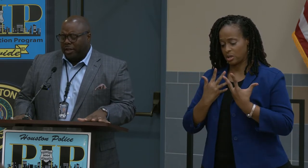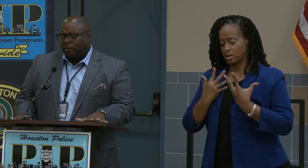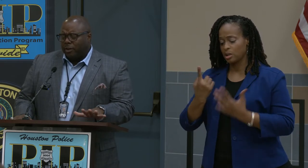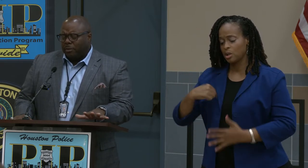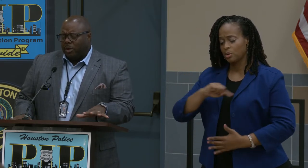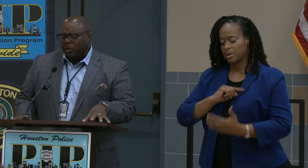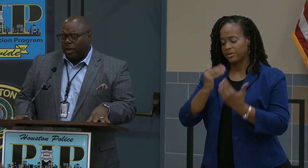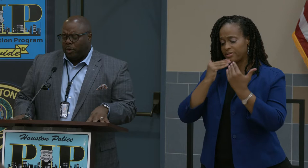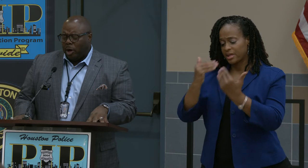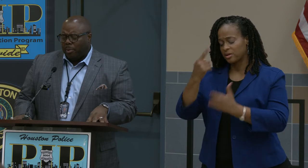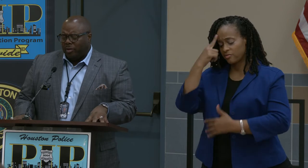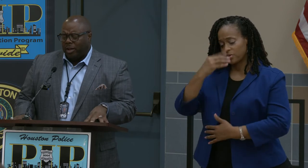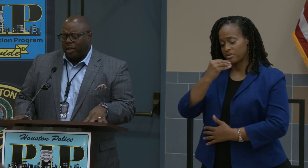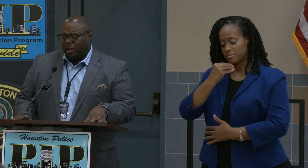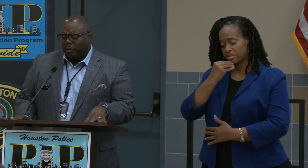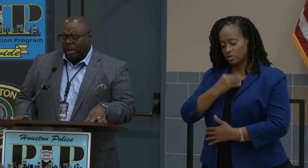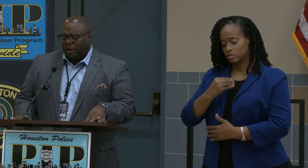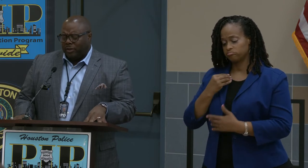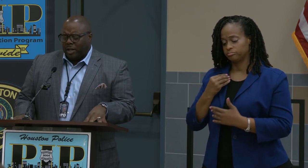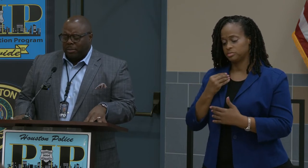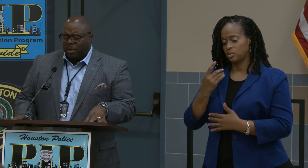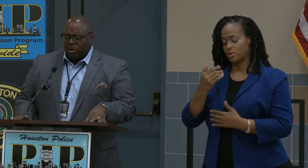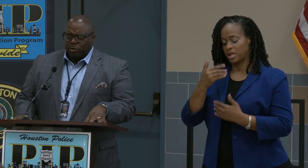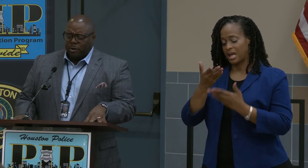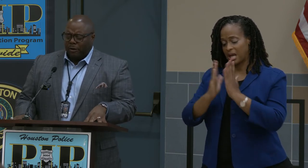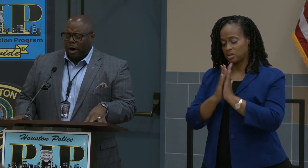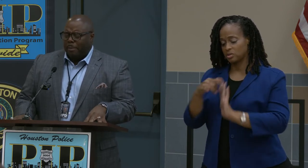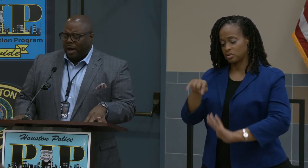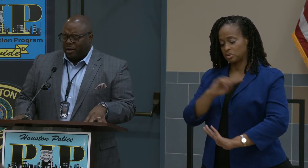you for the meal that we are partaking in. We ask that it be nourishment for our bodies.